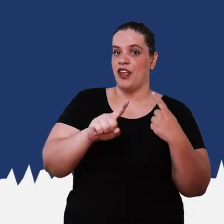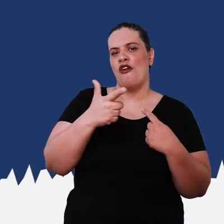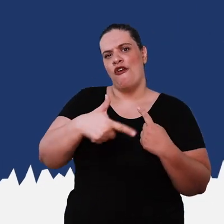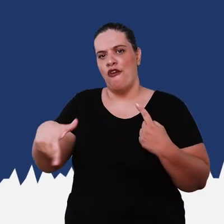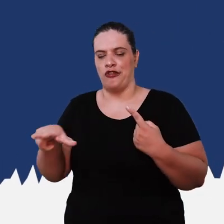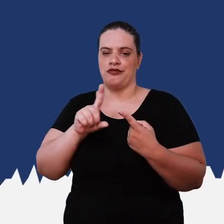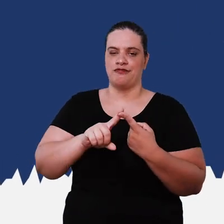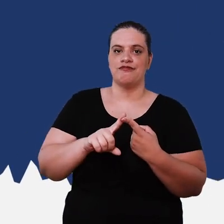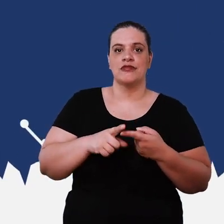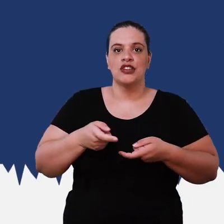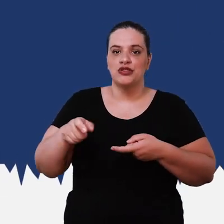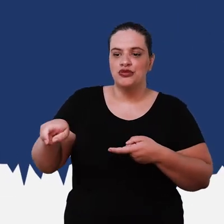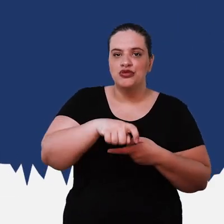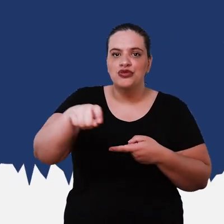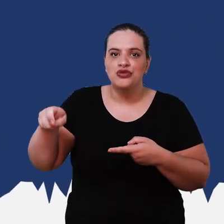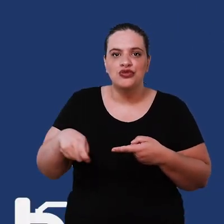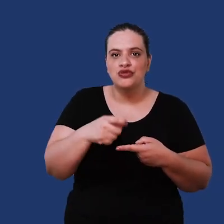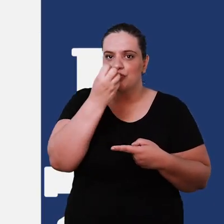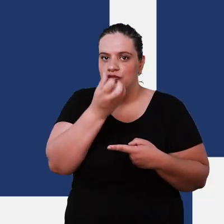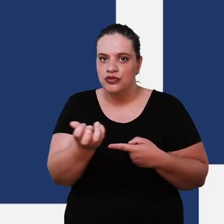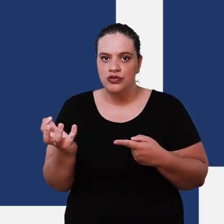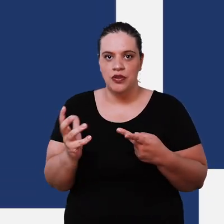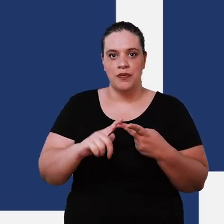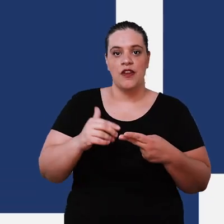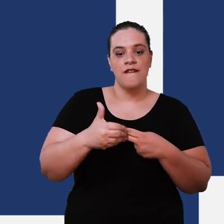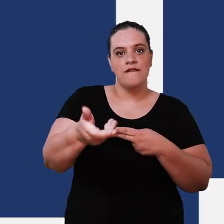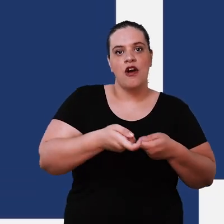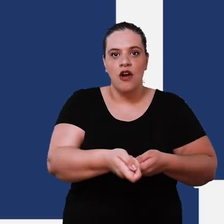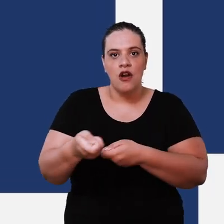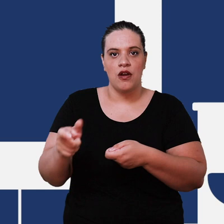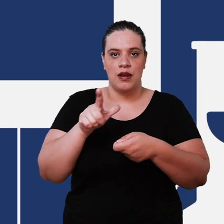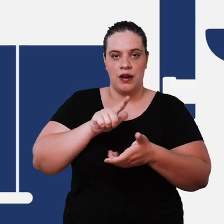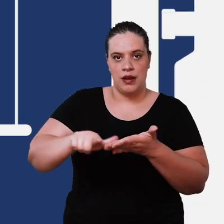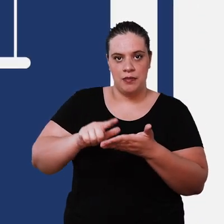basically water preaching external cleaning toilet flushing and